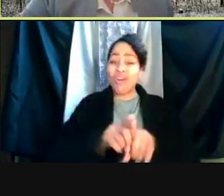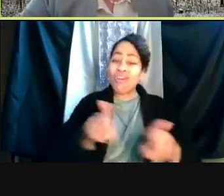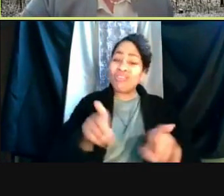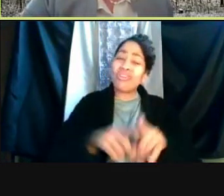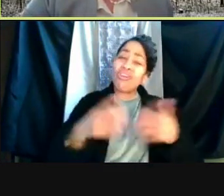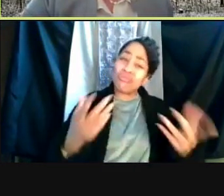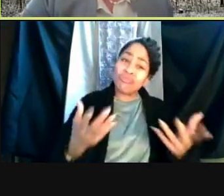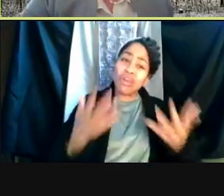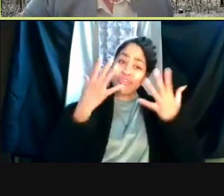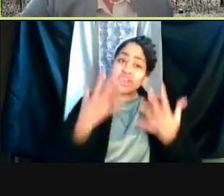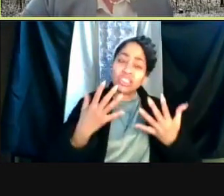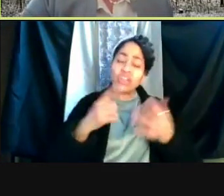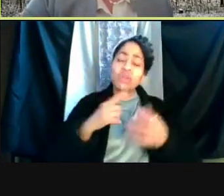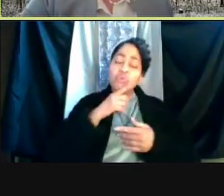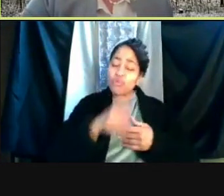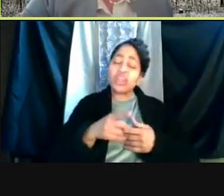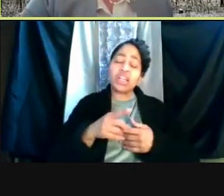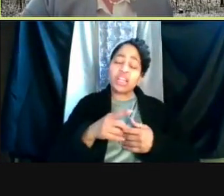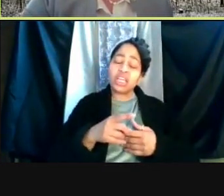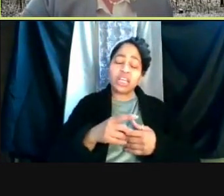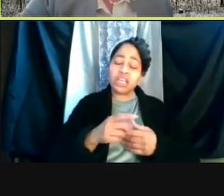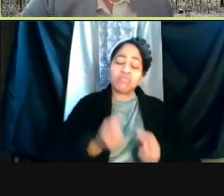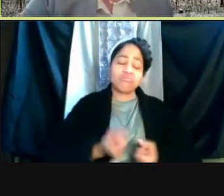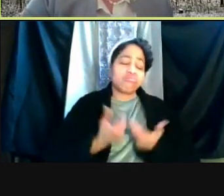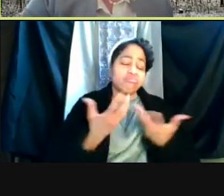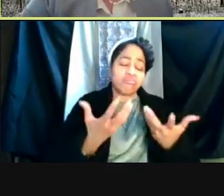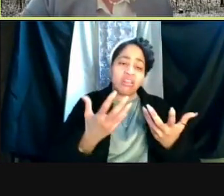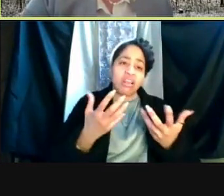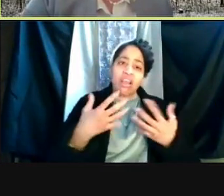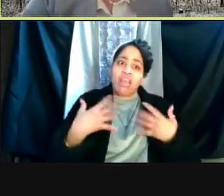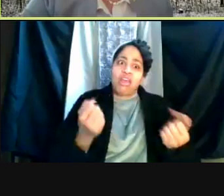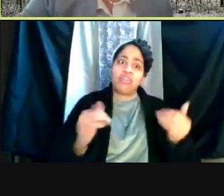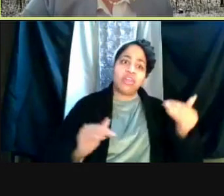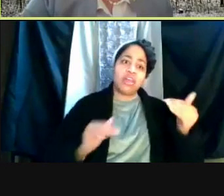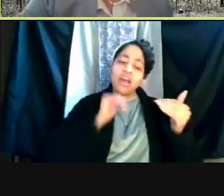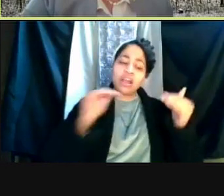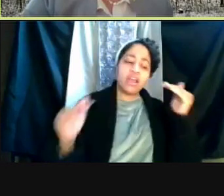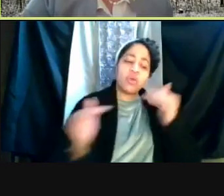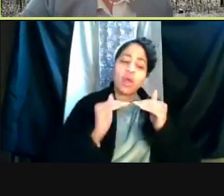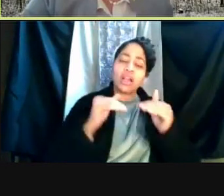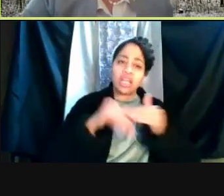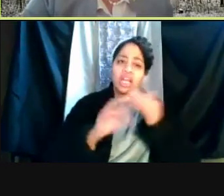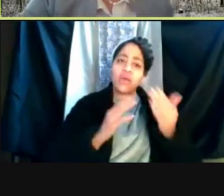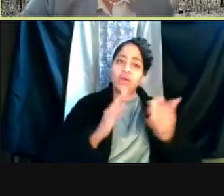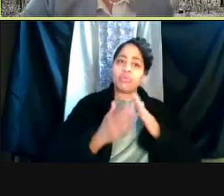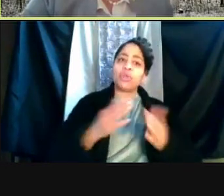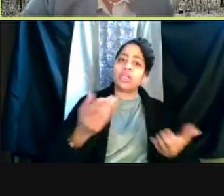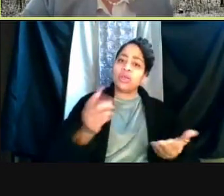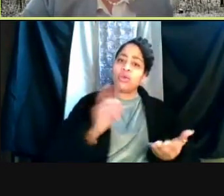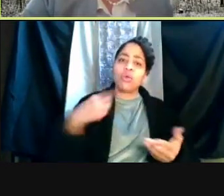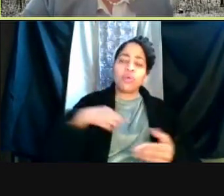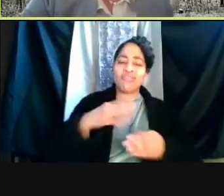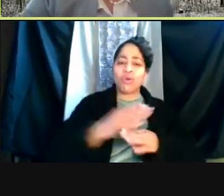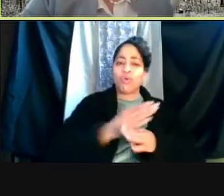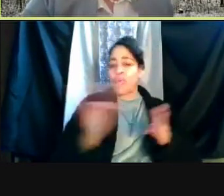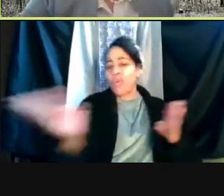health inequalities within our communities. And we have a number of research teams across a wide variety of disciplines who are exploring this problem.